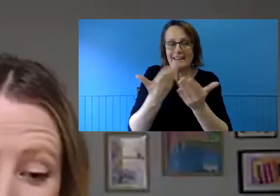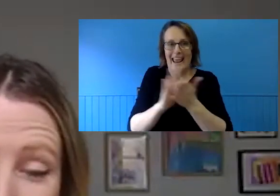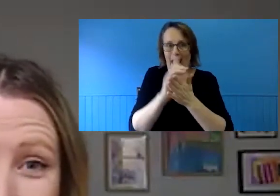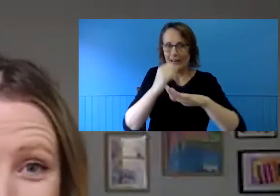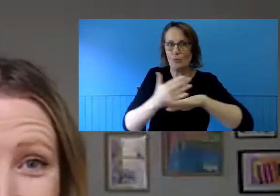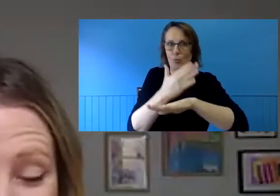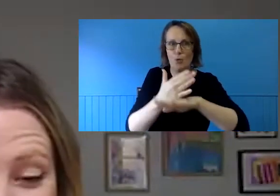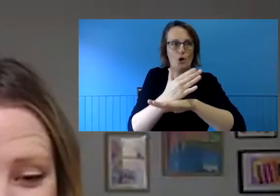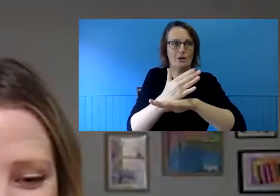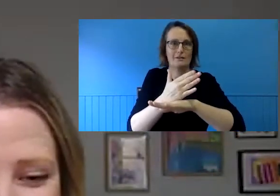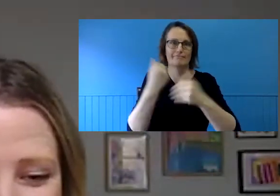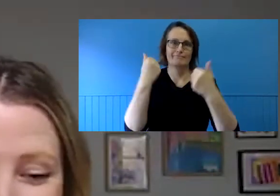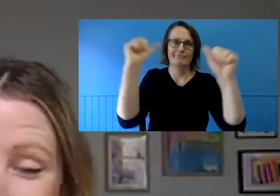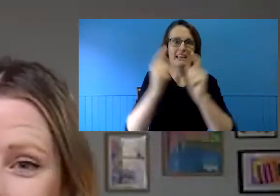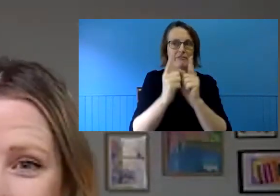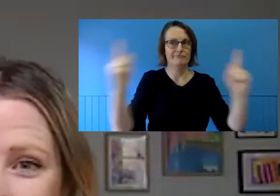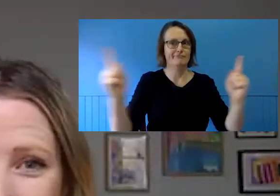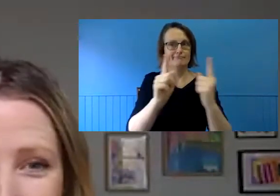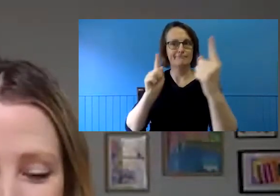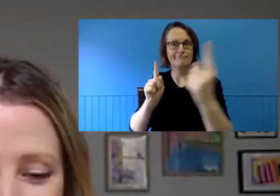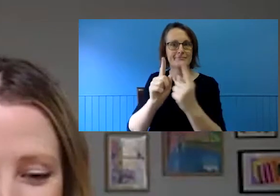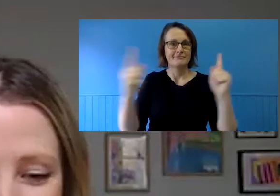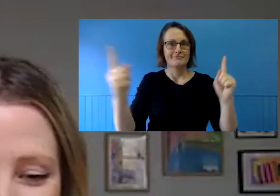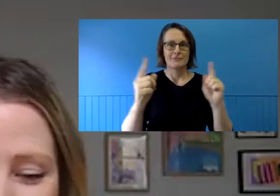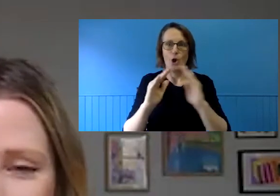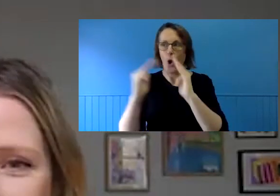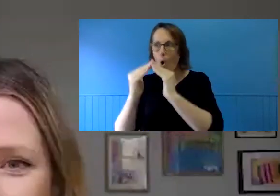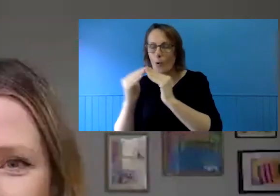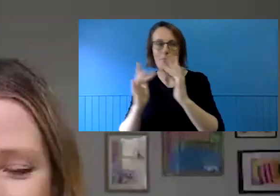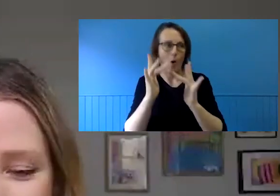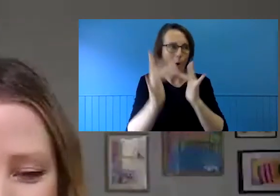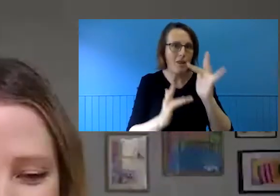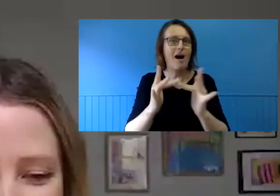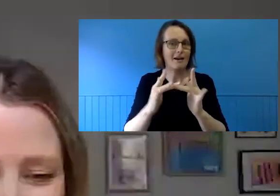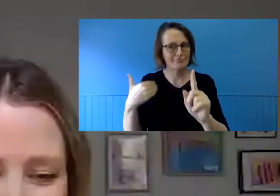environments, something we've become accustomed to over the past four months.